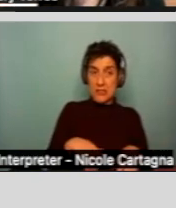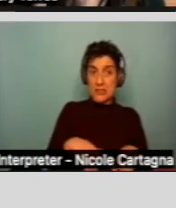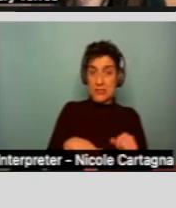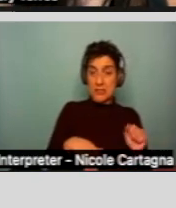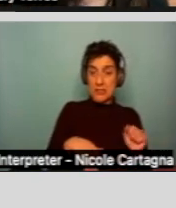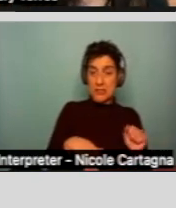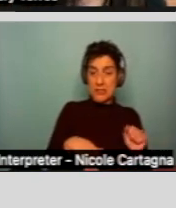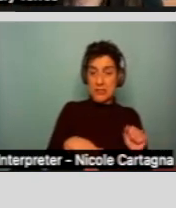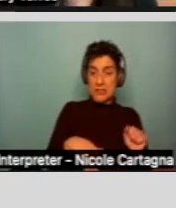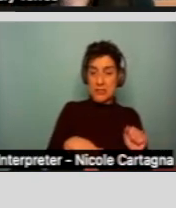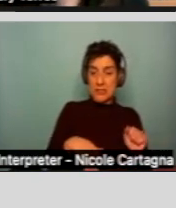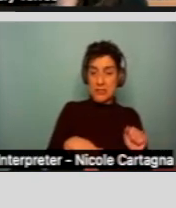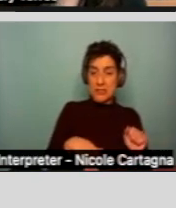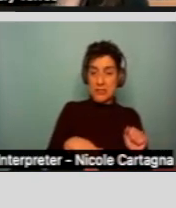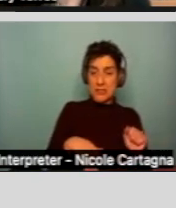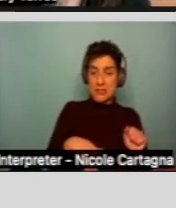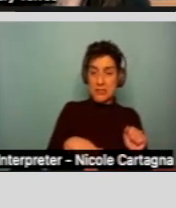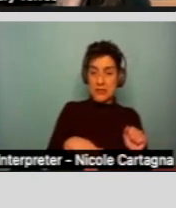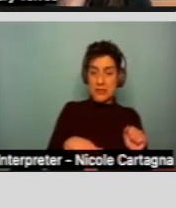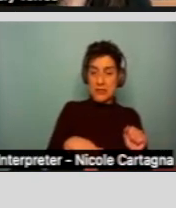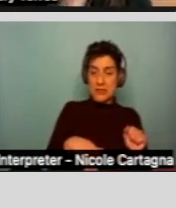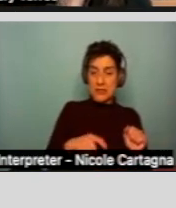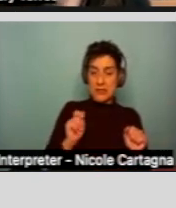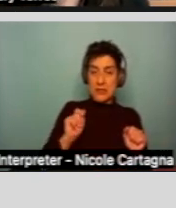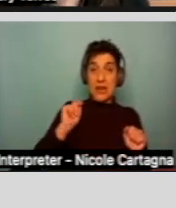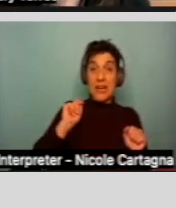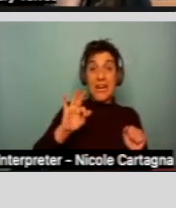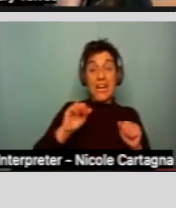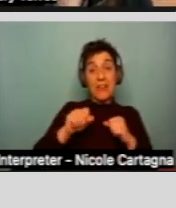you wait, it puts the applicant's health at risk, there is a risk of further delay in